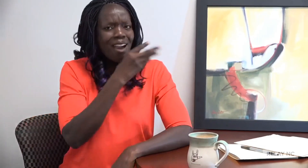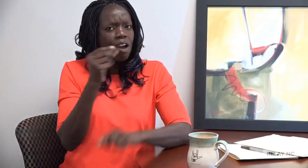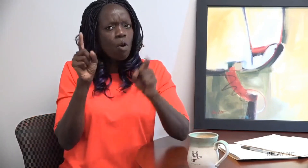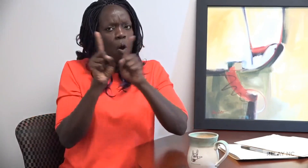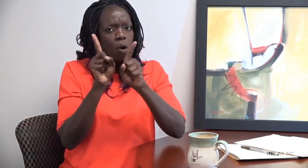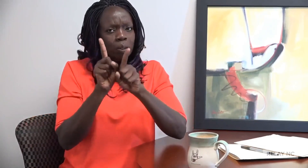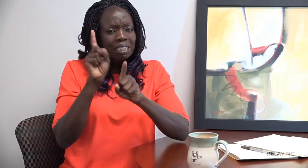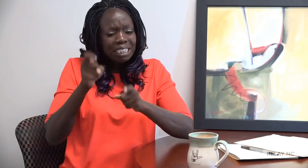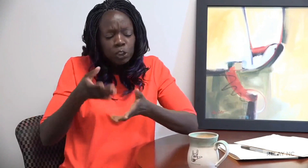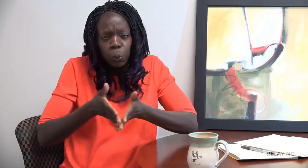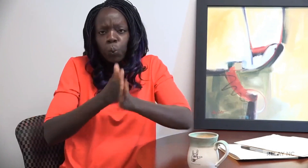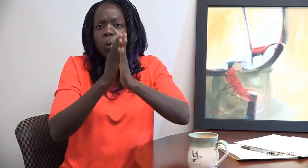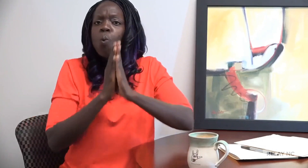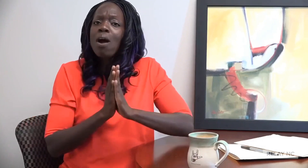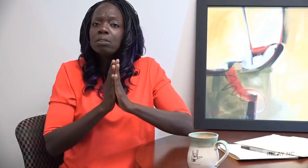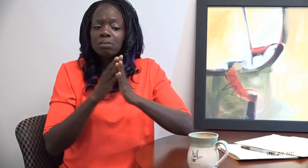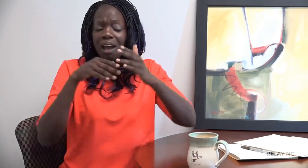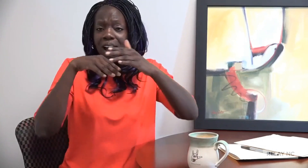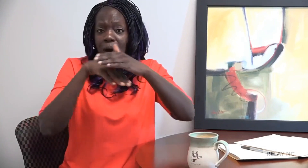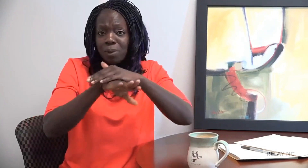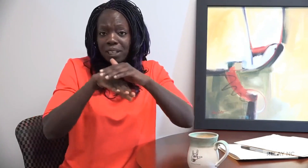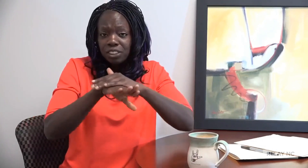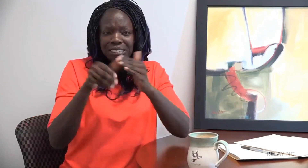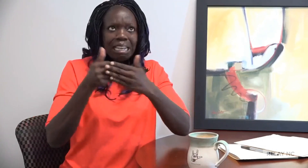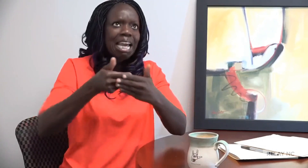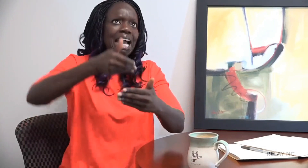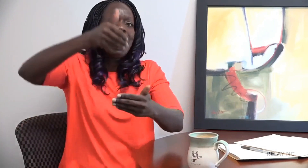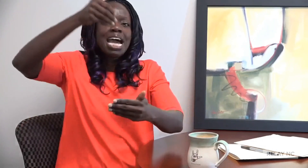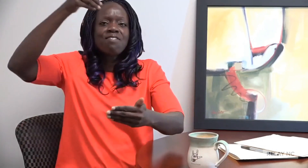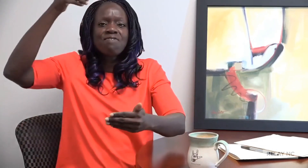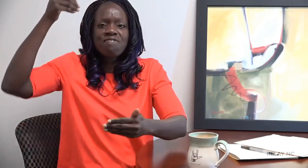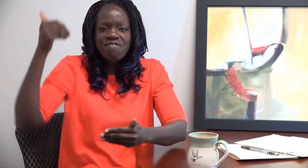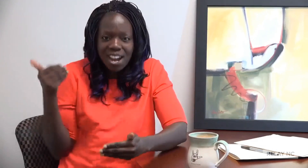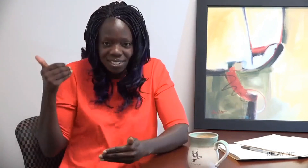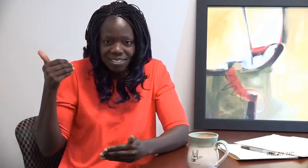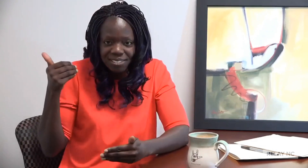and request enough accommodation in advance.